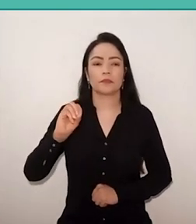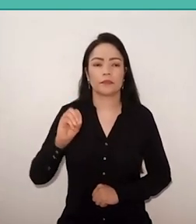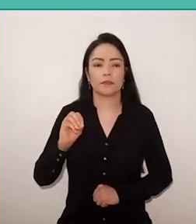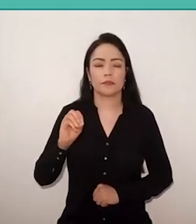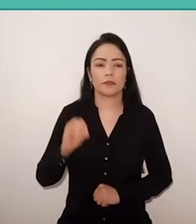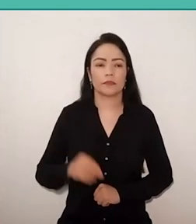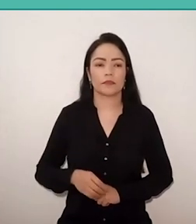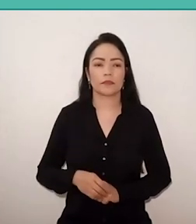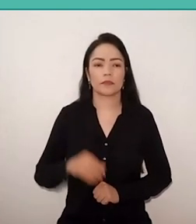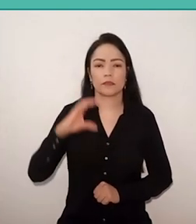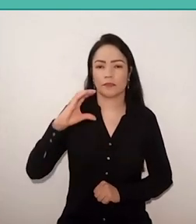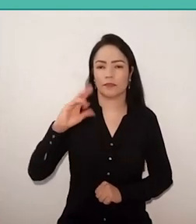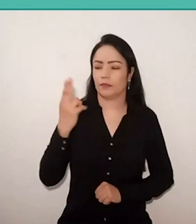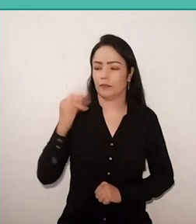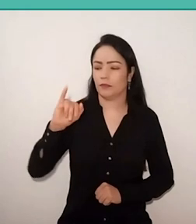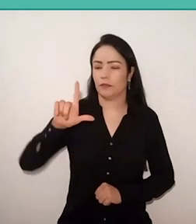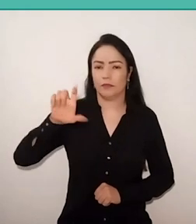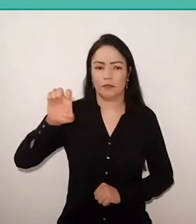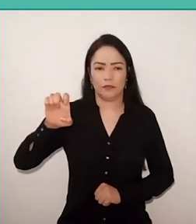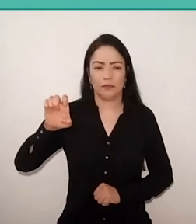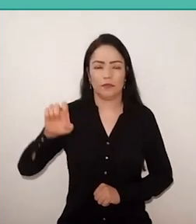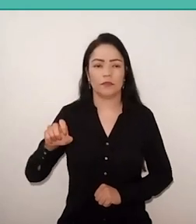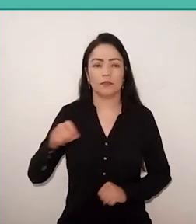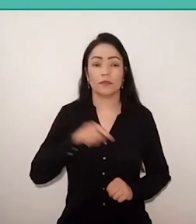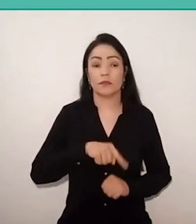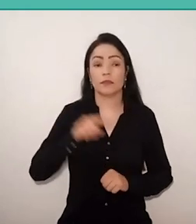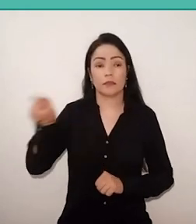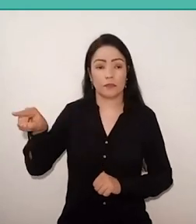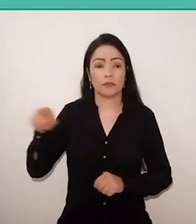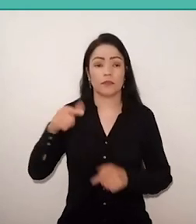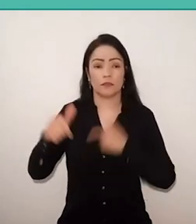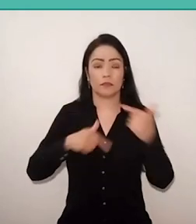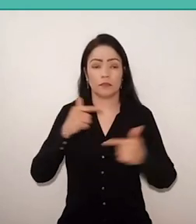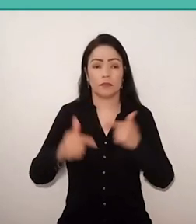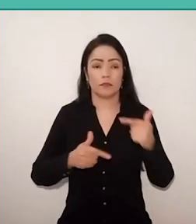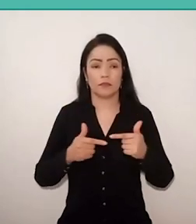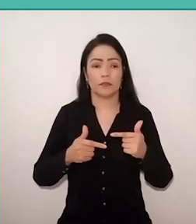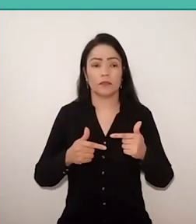in Chile, when he went to work with the peasants,